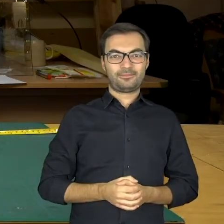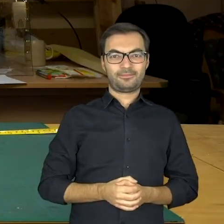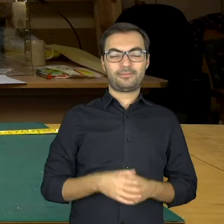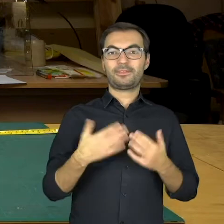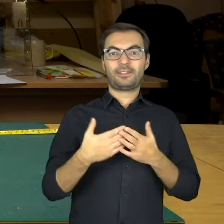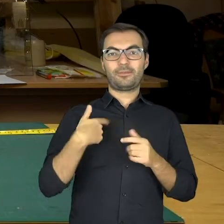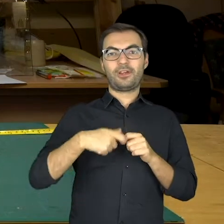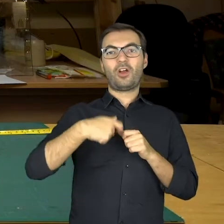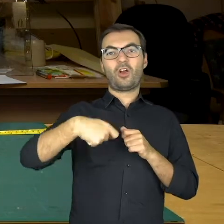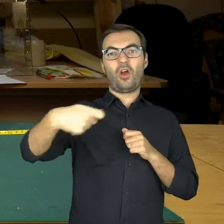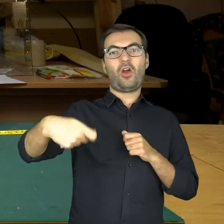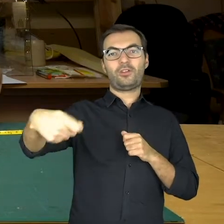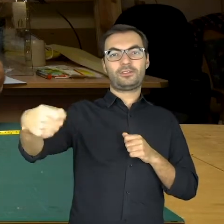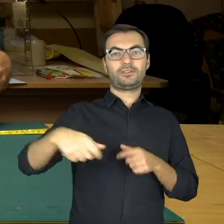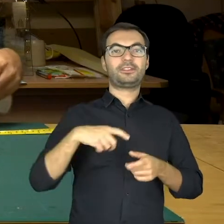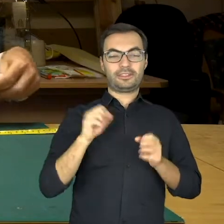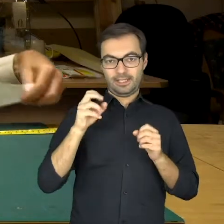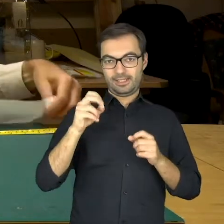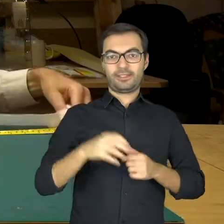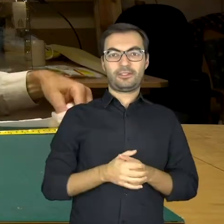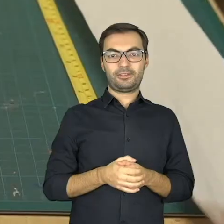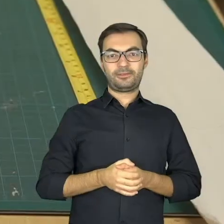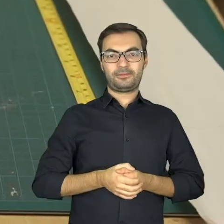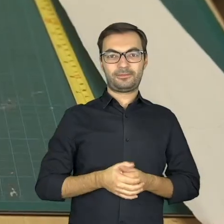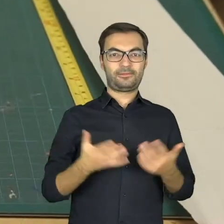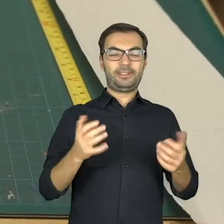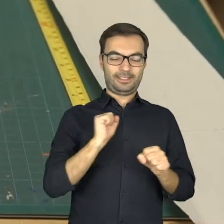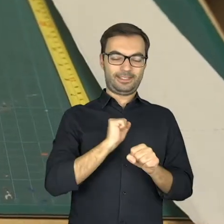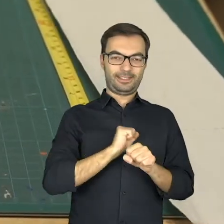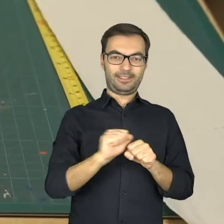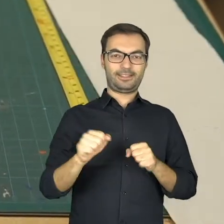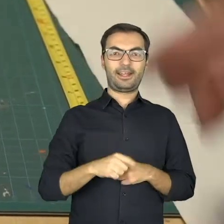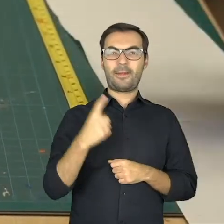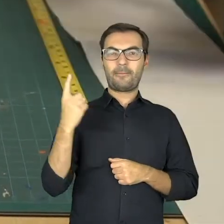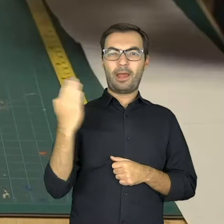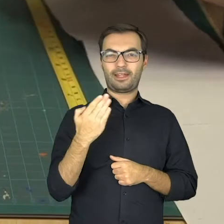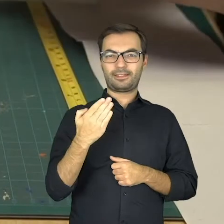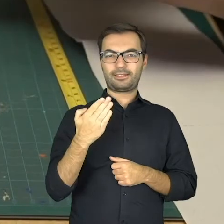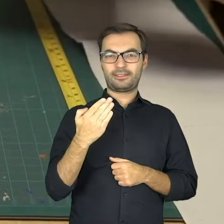For this purpose we must unroll it, yeah, oh. Here’s 1 meter,